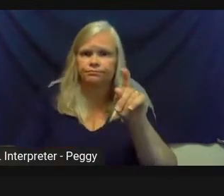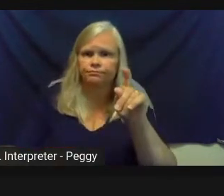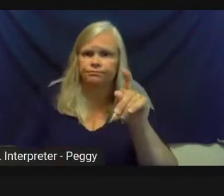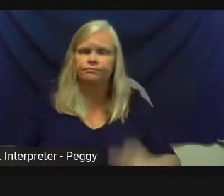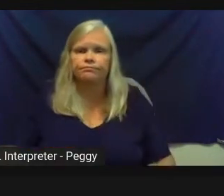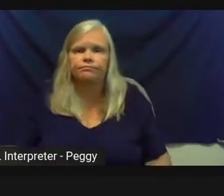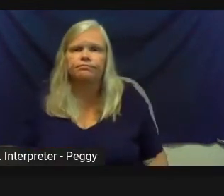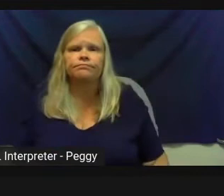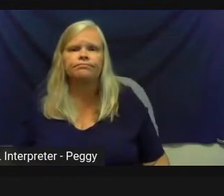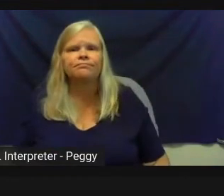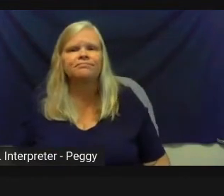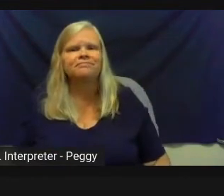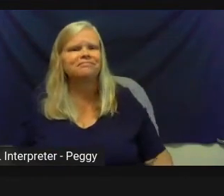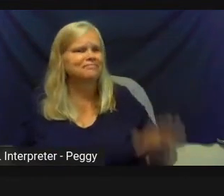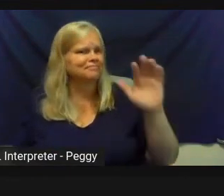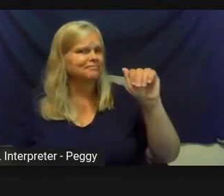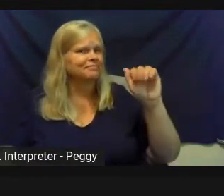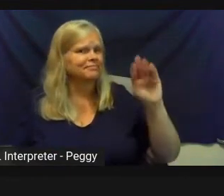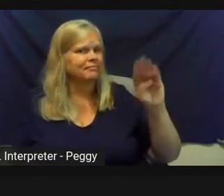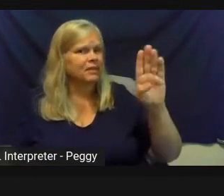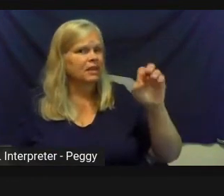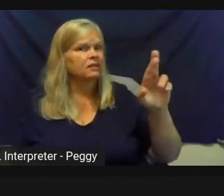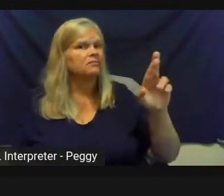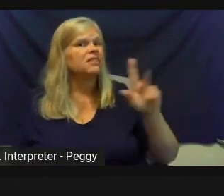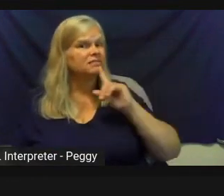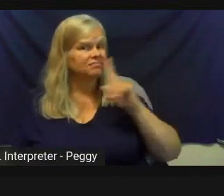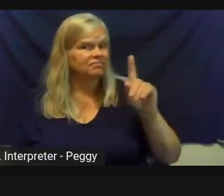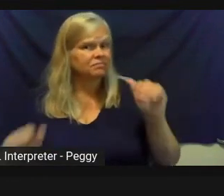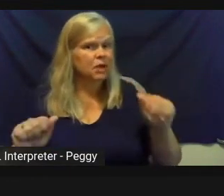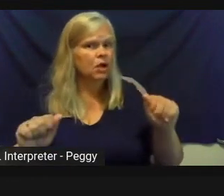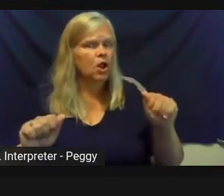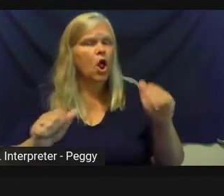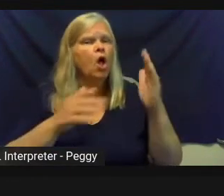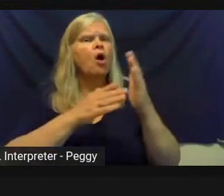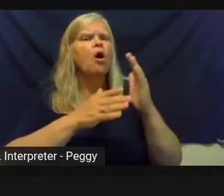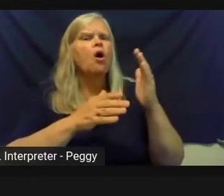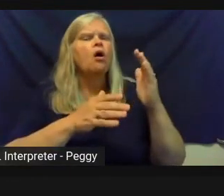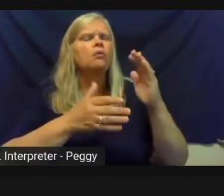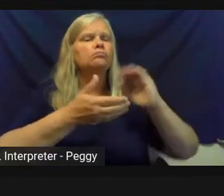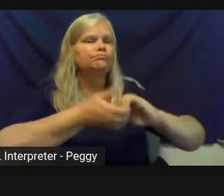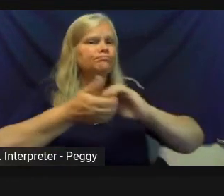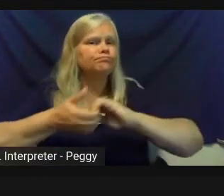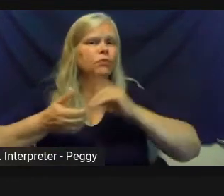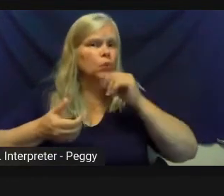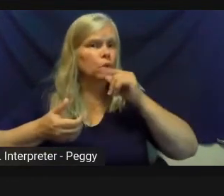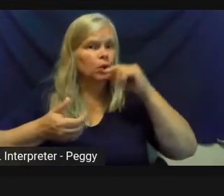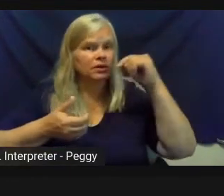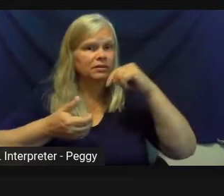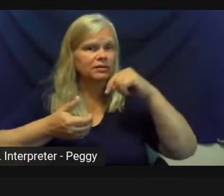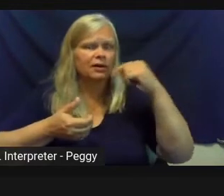I mean, I think it's definitely possible. The partners just might look a little bit different, you know.